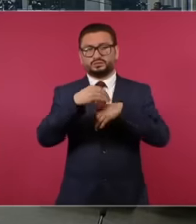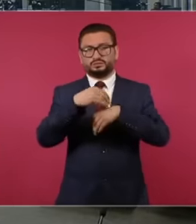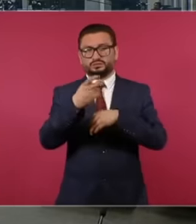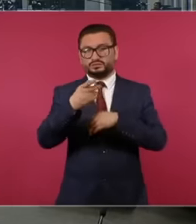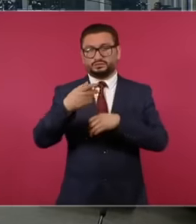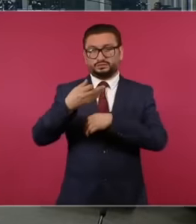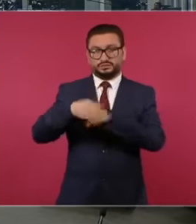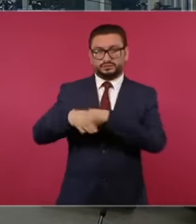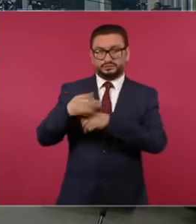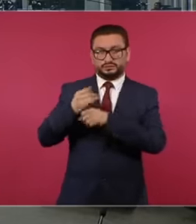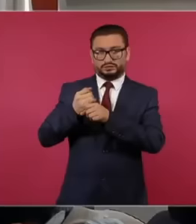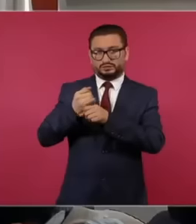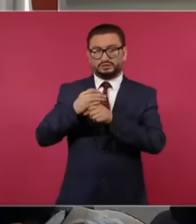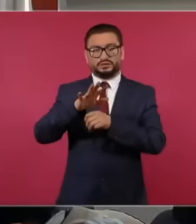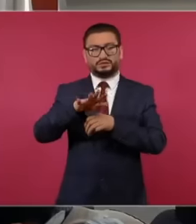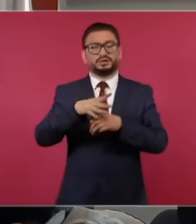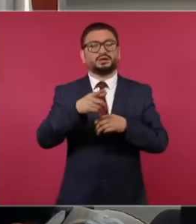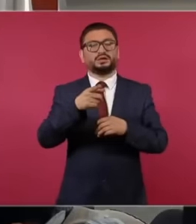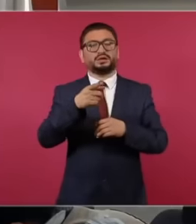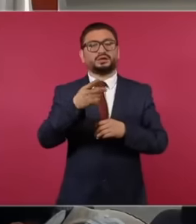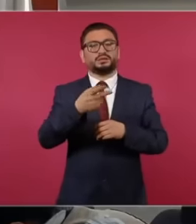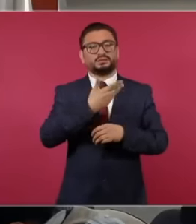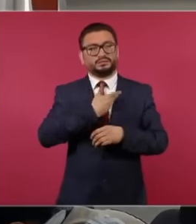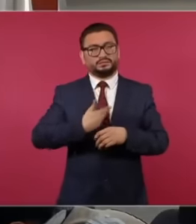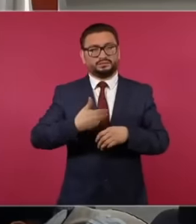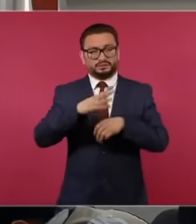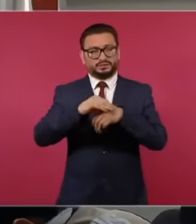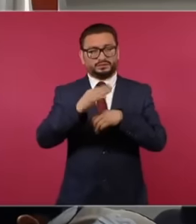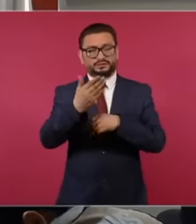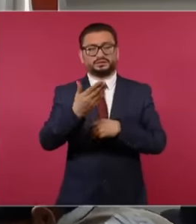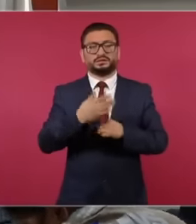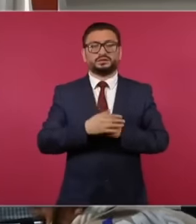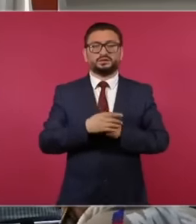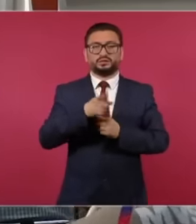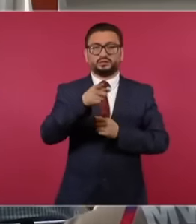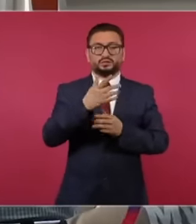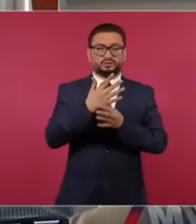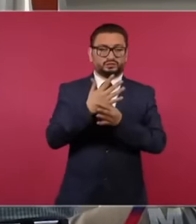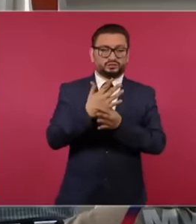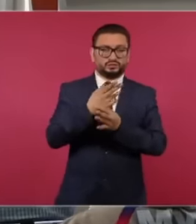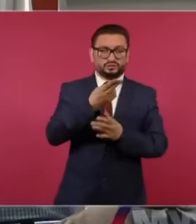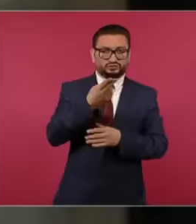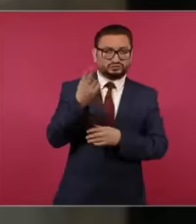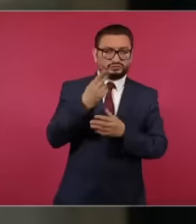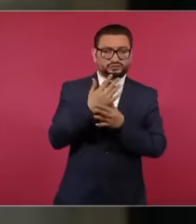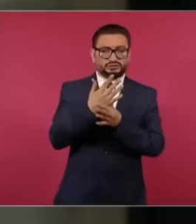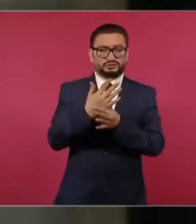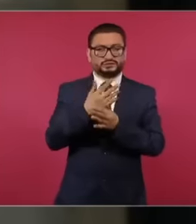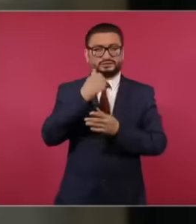at it, if you allow me president, you said that the United States always asks for containment